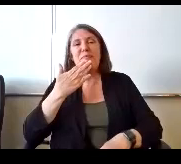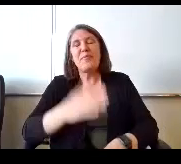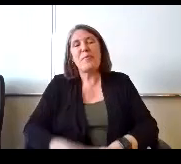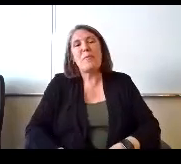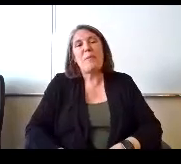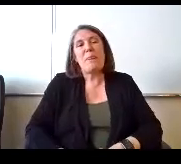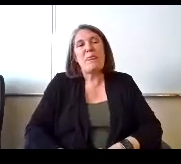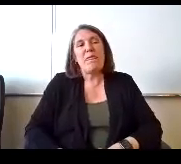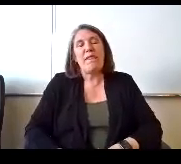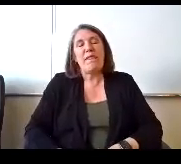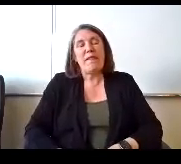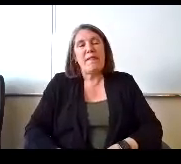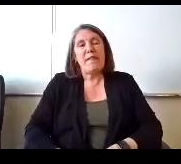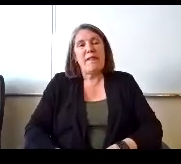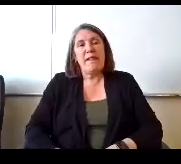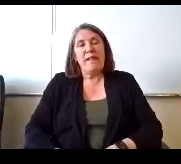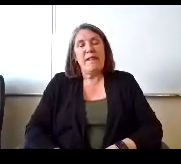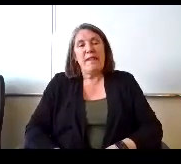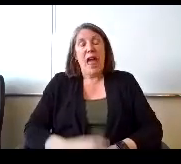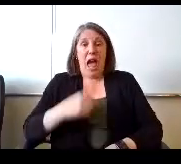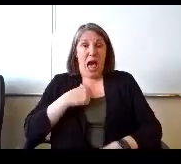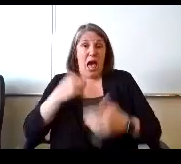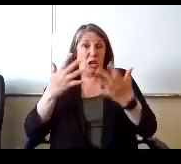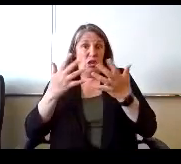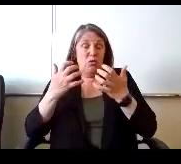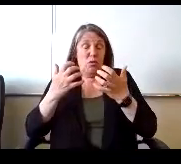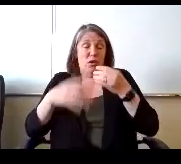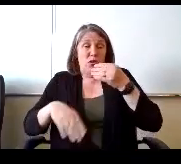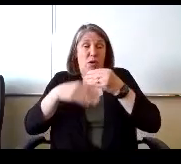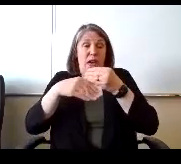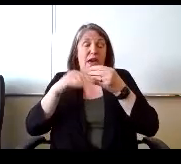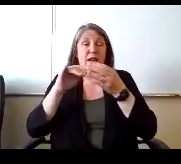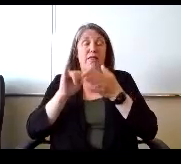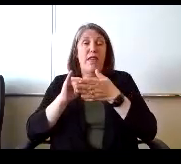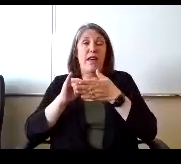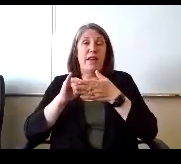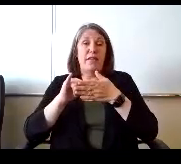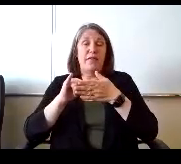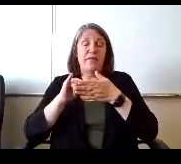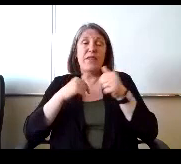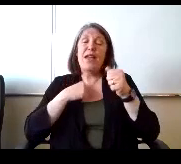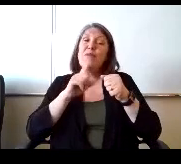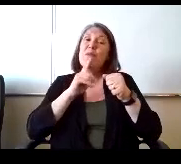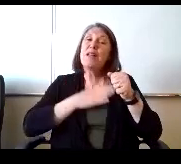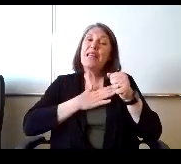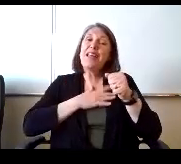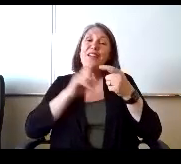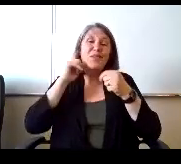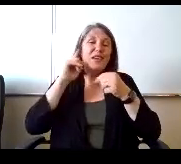I just want to add that I'm really glad to hear Bout band. I worked I live work. I live with a band director